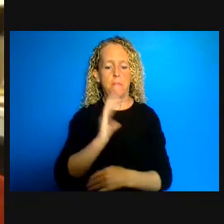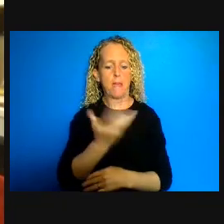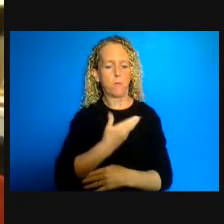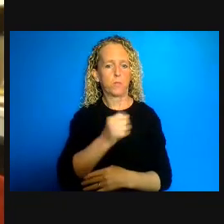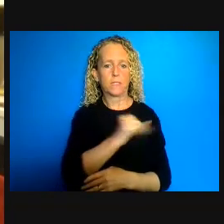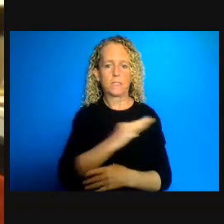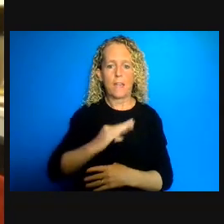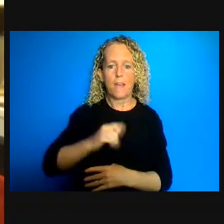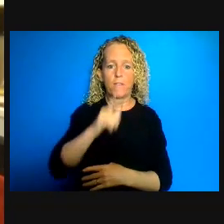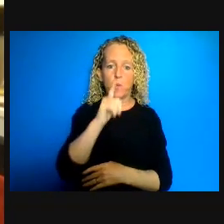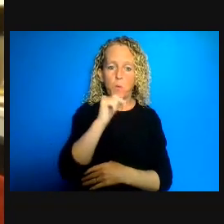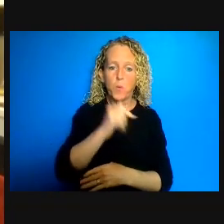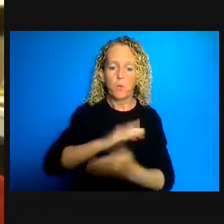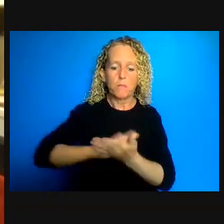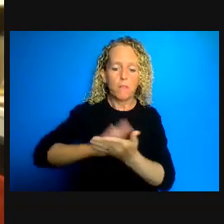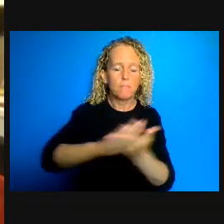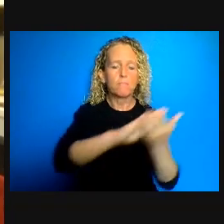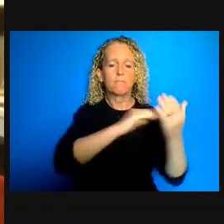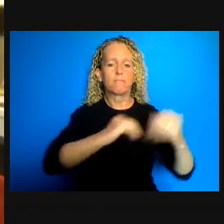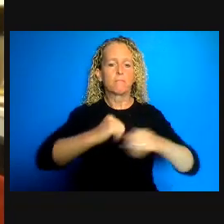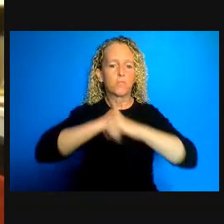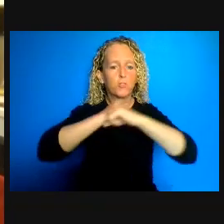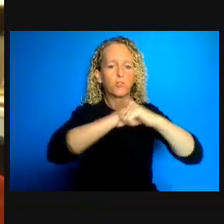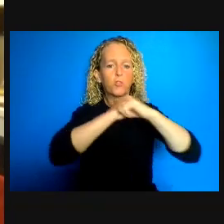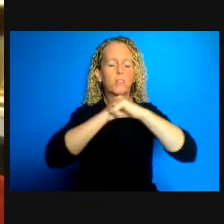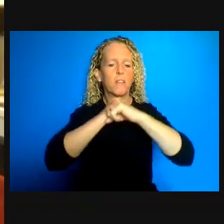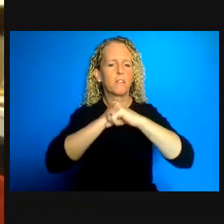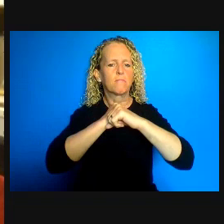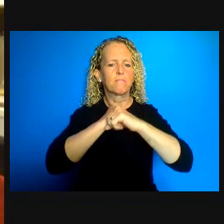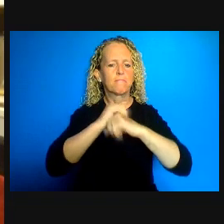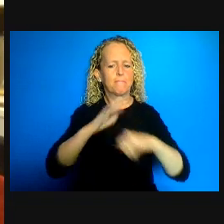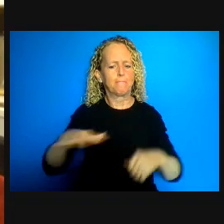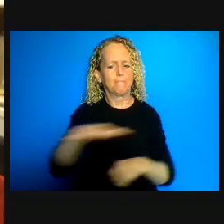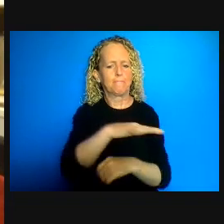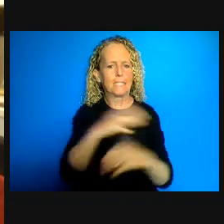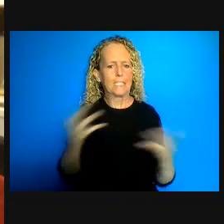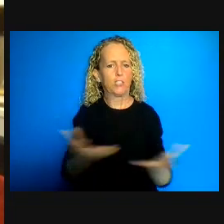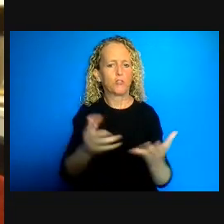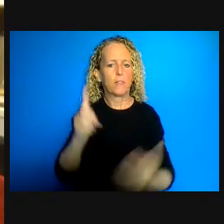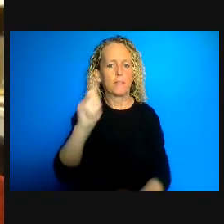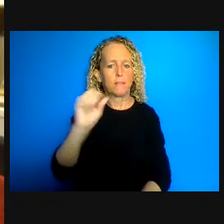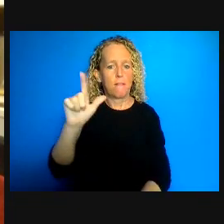officers and others who in many ways are our vulnerable populations because we